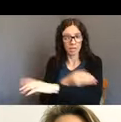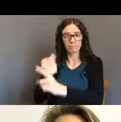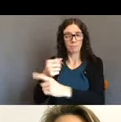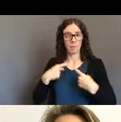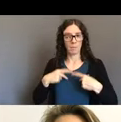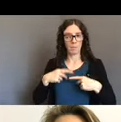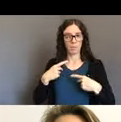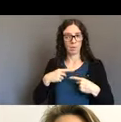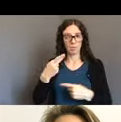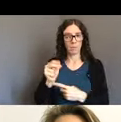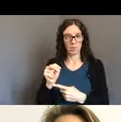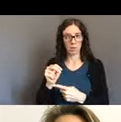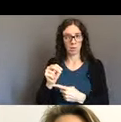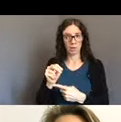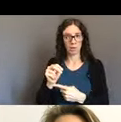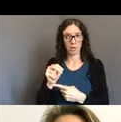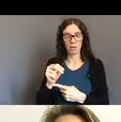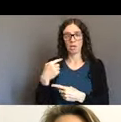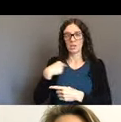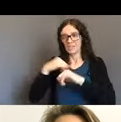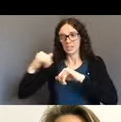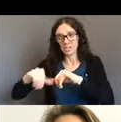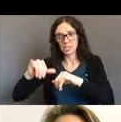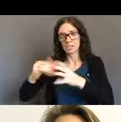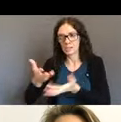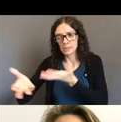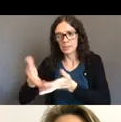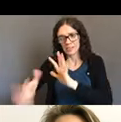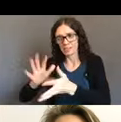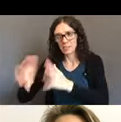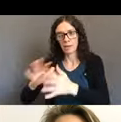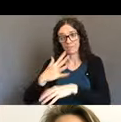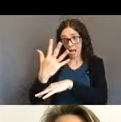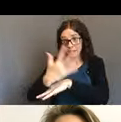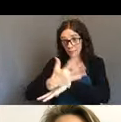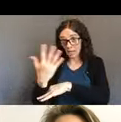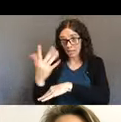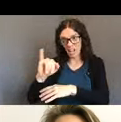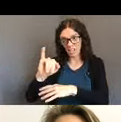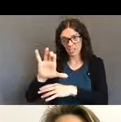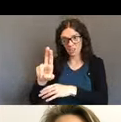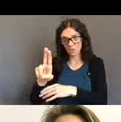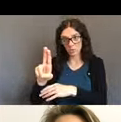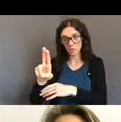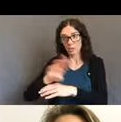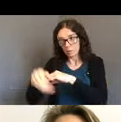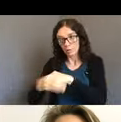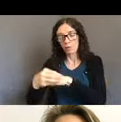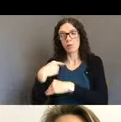fighting alongside his nurses and doctors to keep him alive, and, giving him access to oxygen,